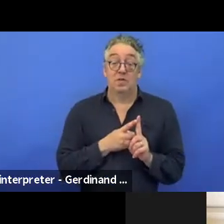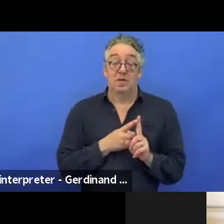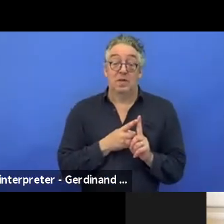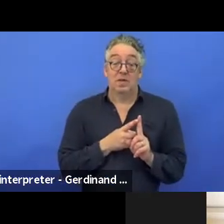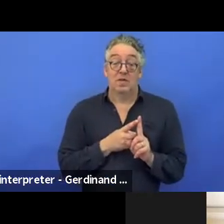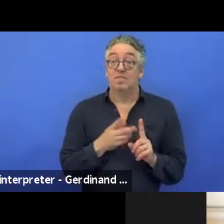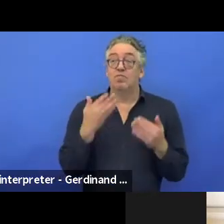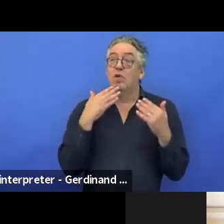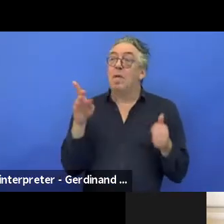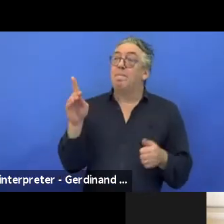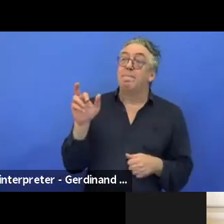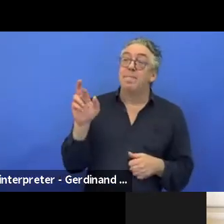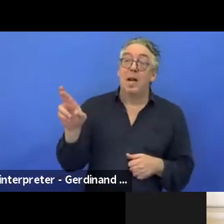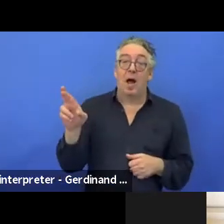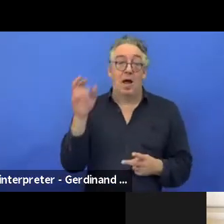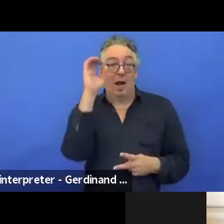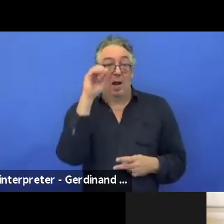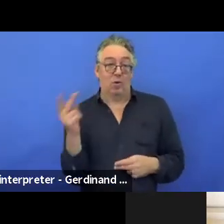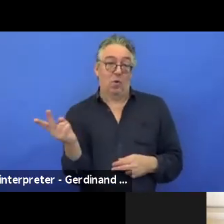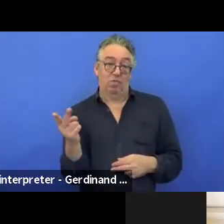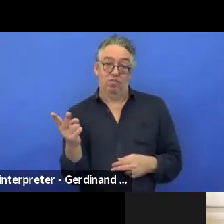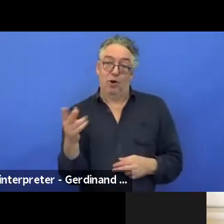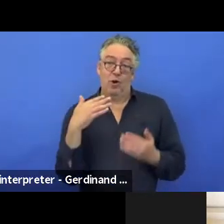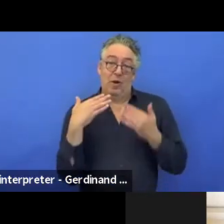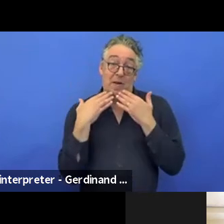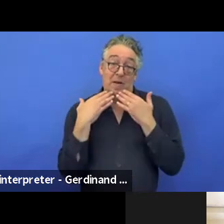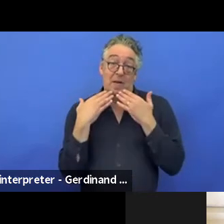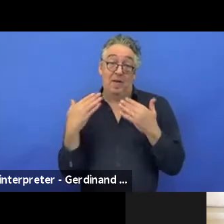Pilar and Romain for the additional comments.